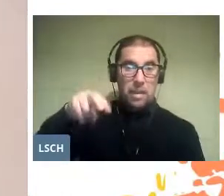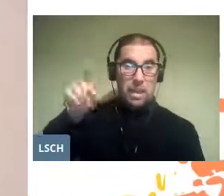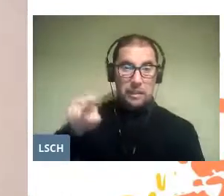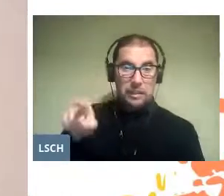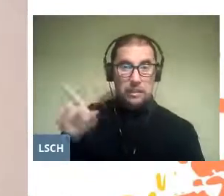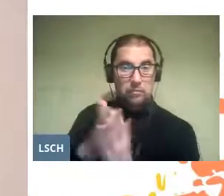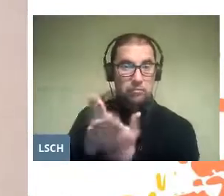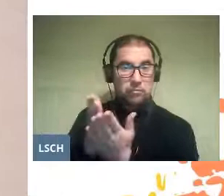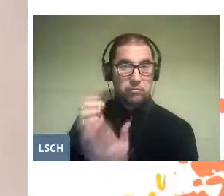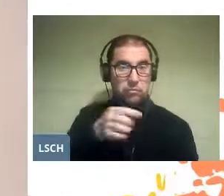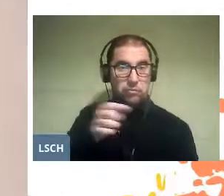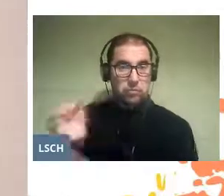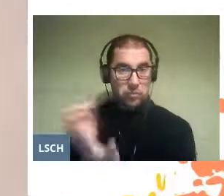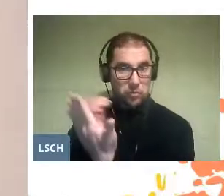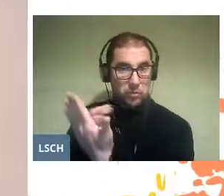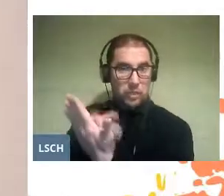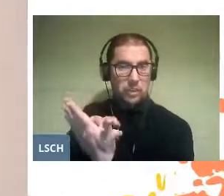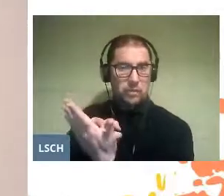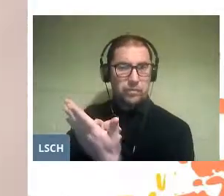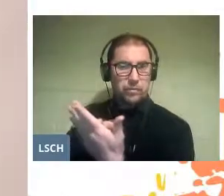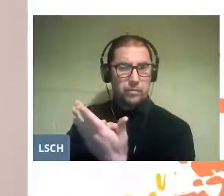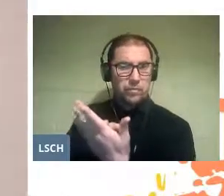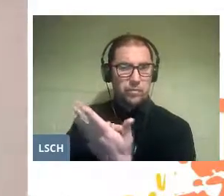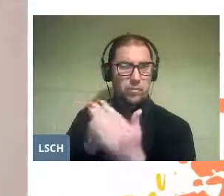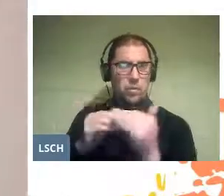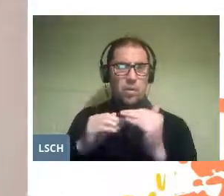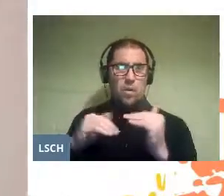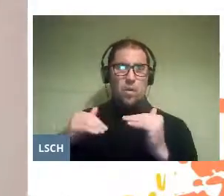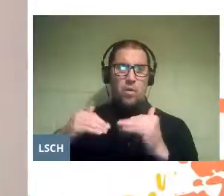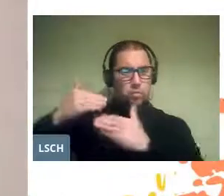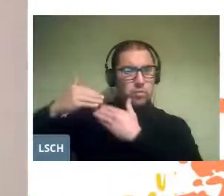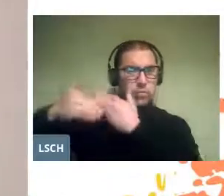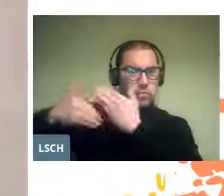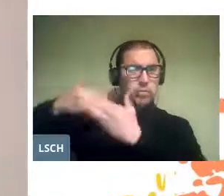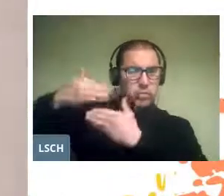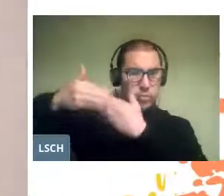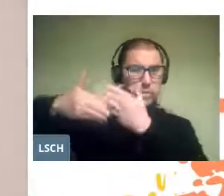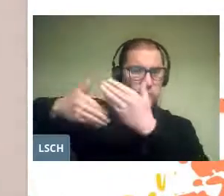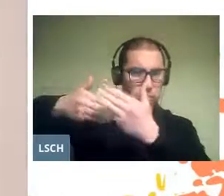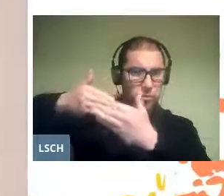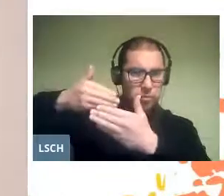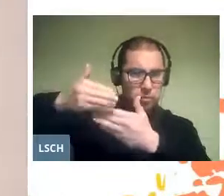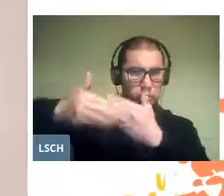and he says that the great leap in the evolution of hominids belonging to our species